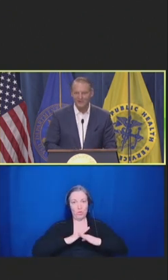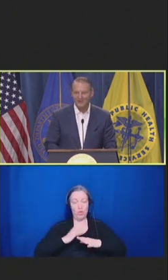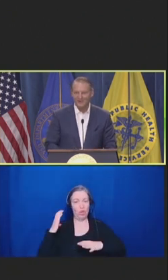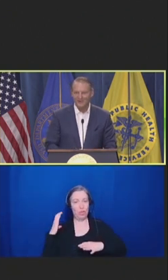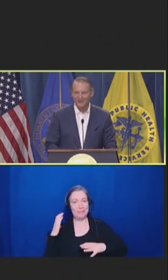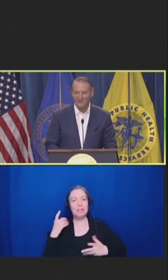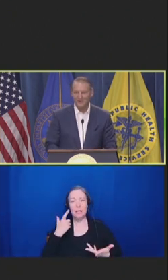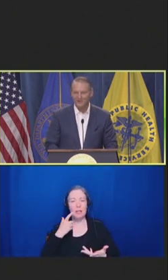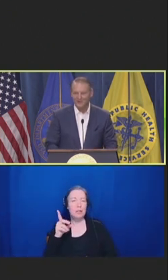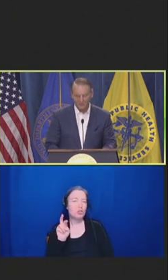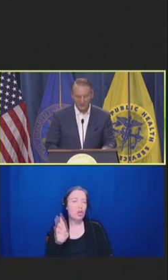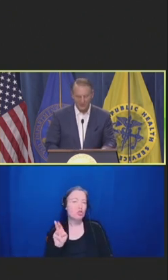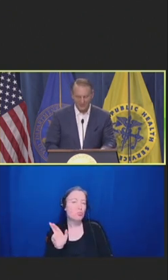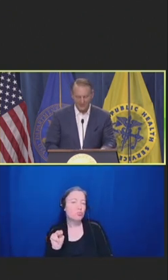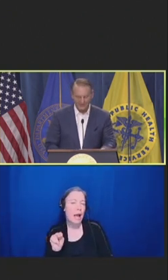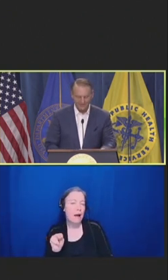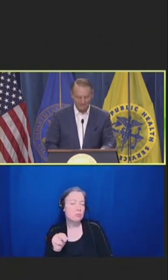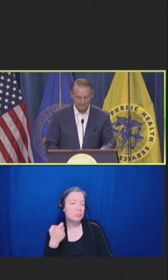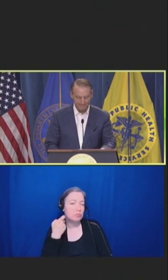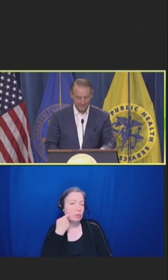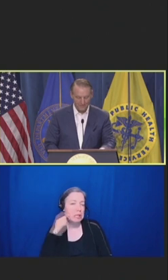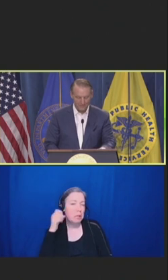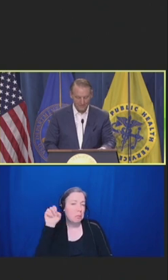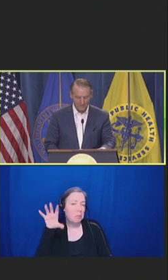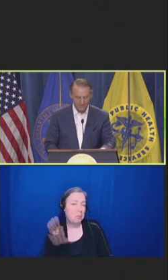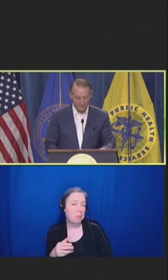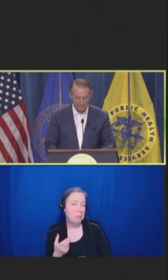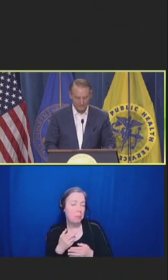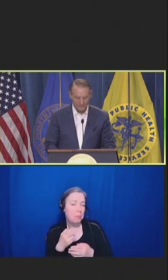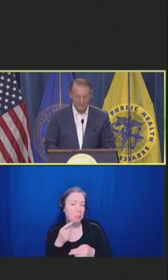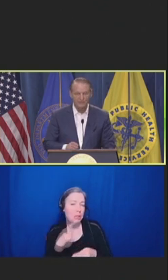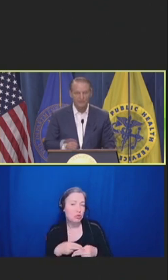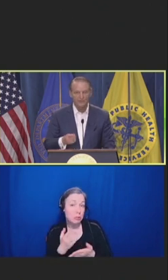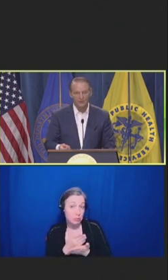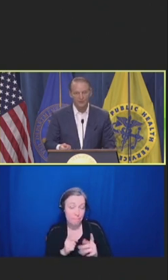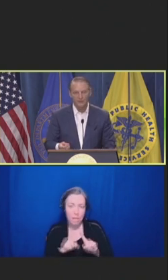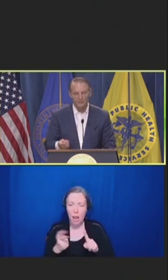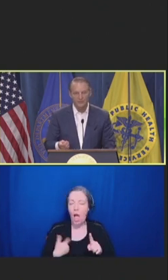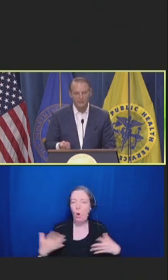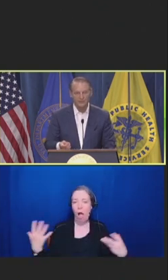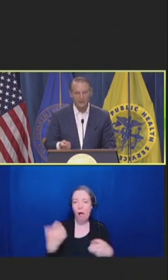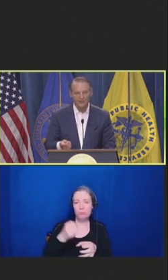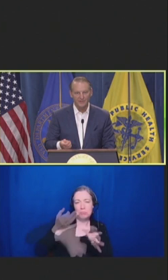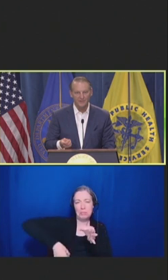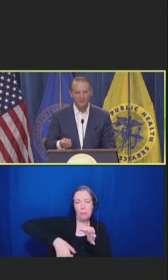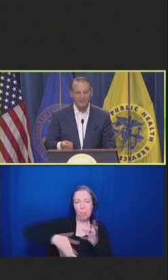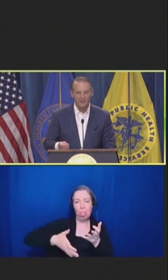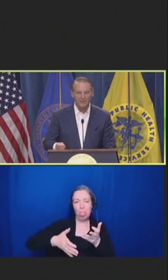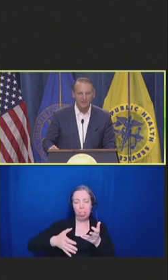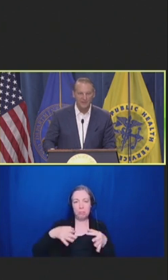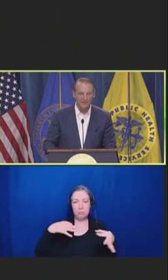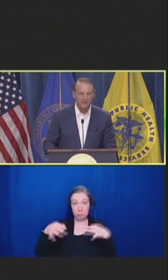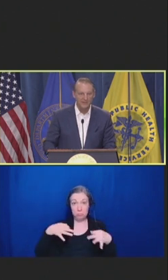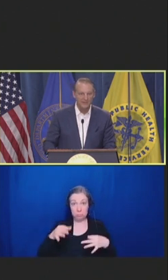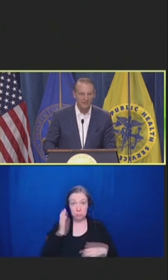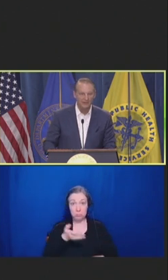I'm going to use a little more simpler terms to describe them and then talk a little bit